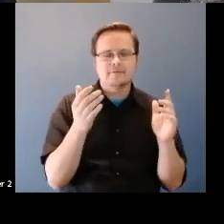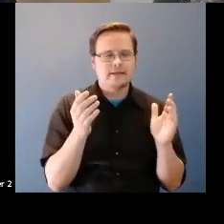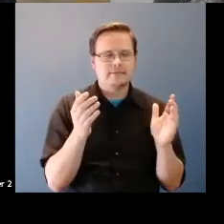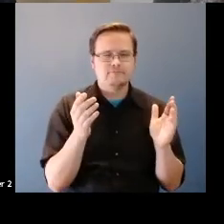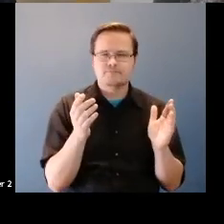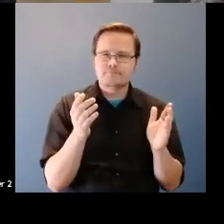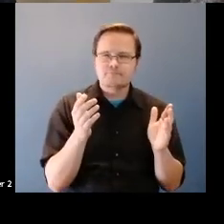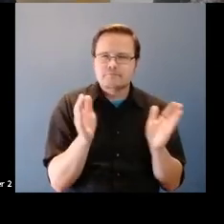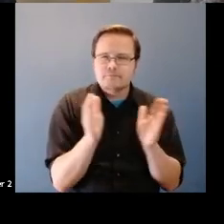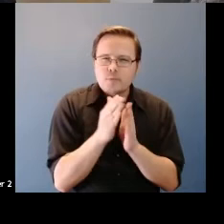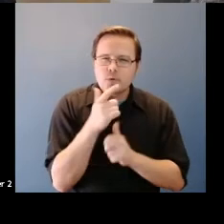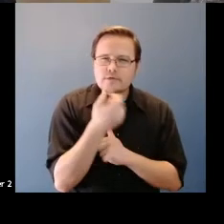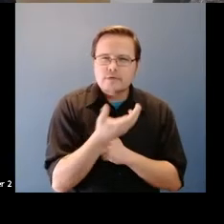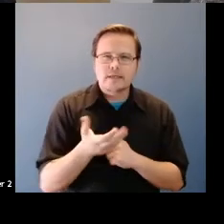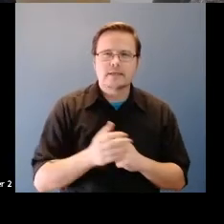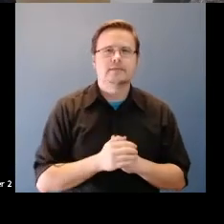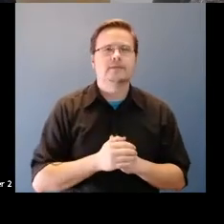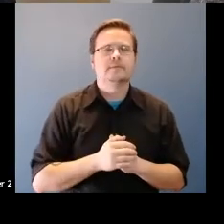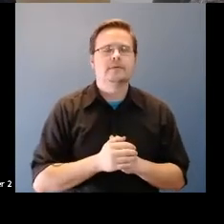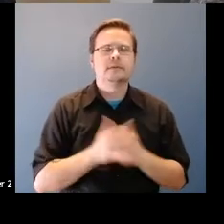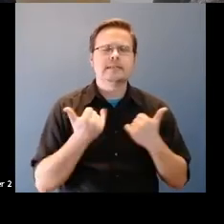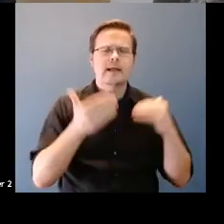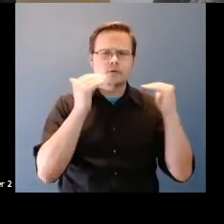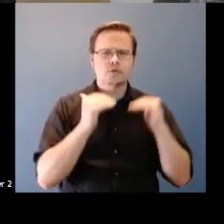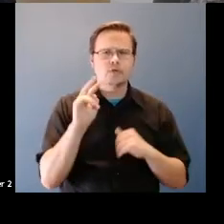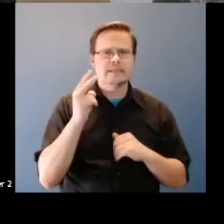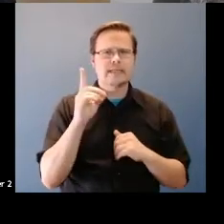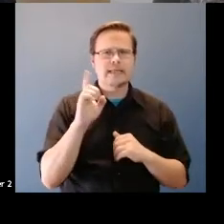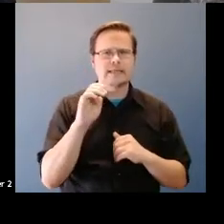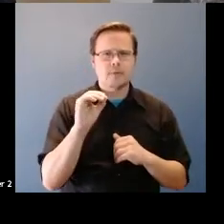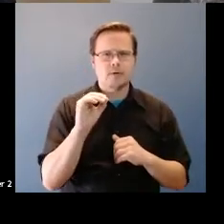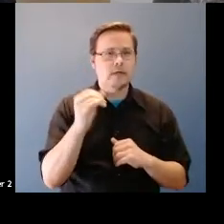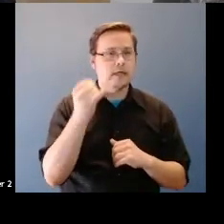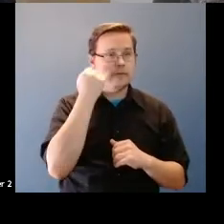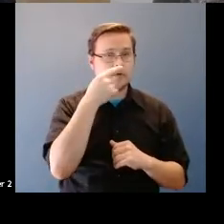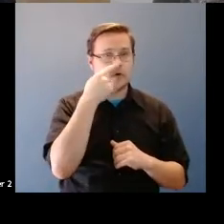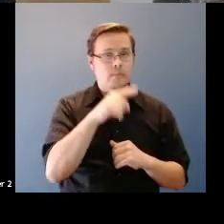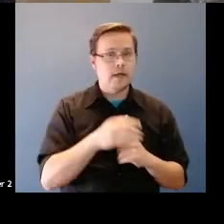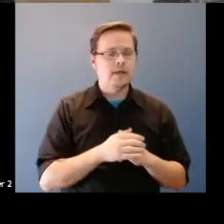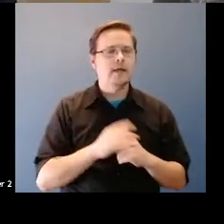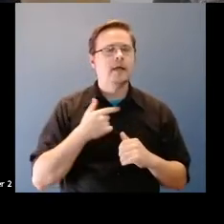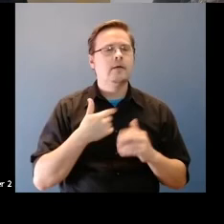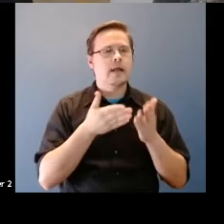Martin Wattenberg: Now let's go to a second DEMO and if you don't mind, for none them and ask you this project your slides again so explain.